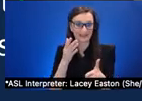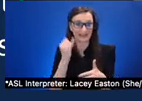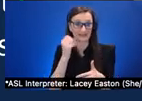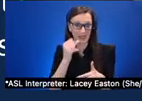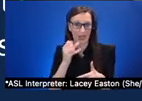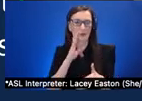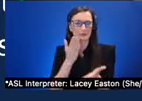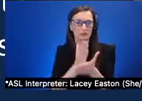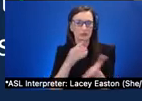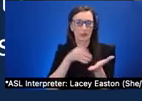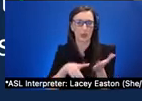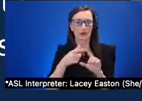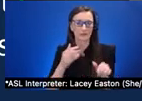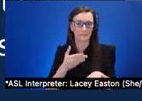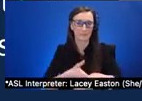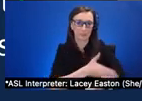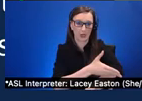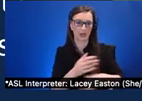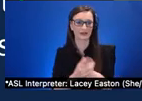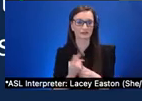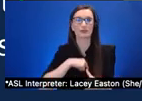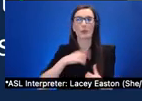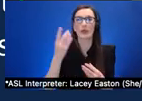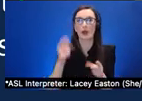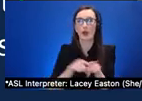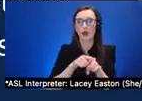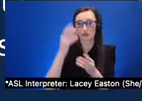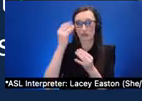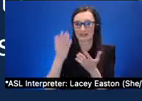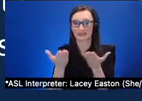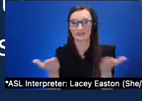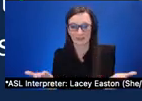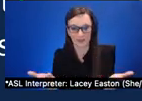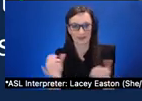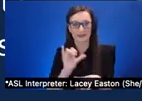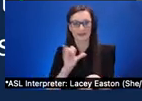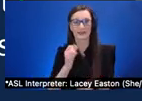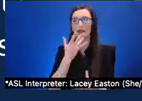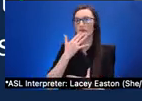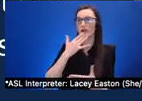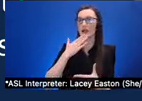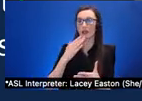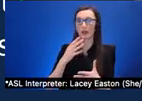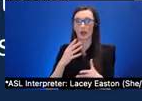environmental color contrast so in the example on the slide we have an image of an office